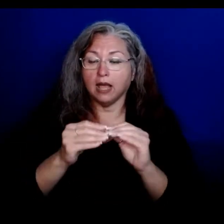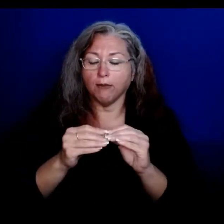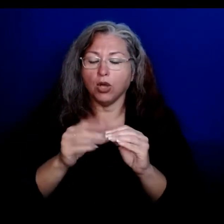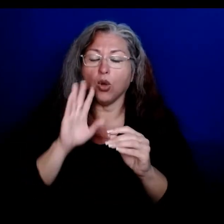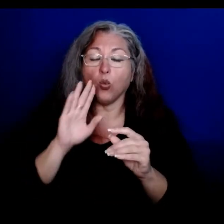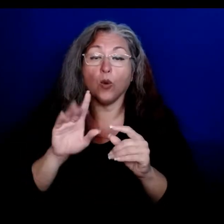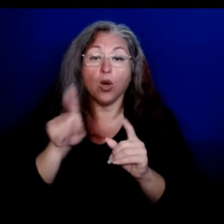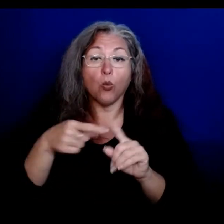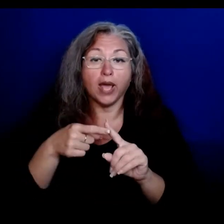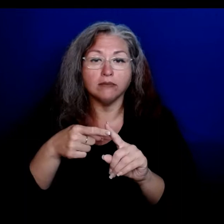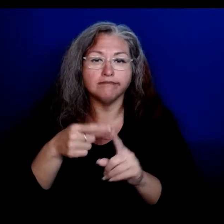out every Wednesday.